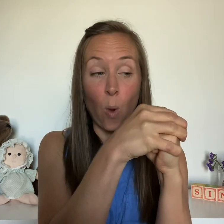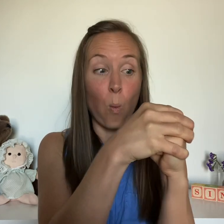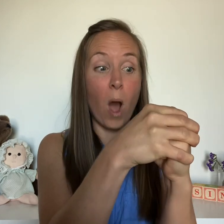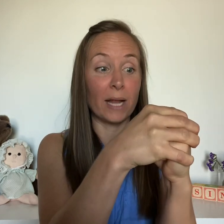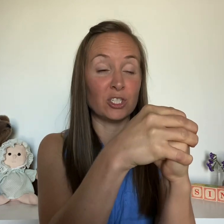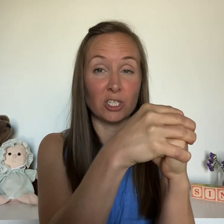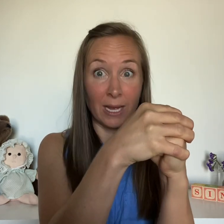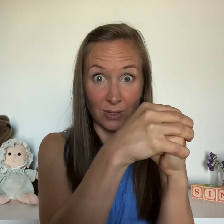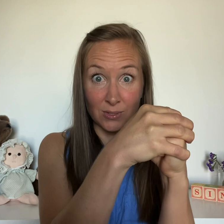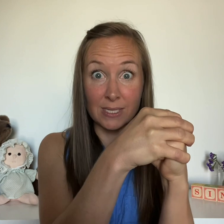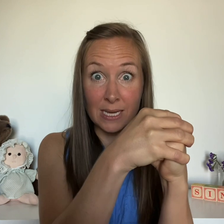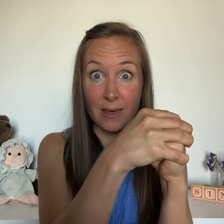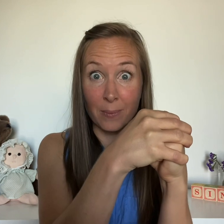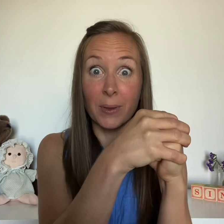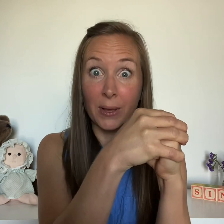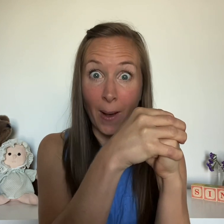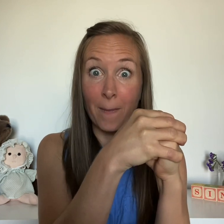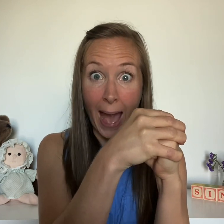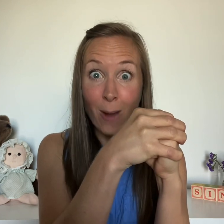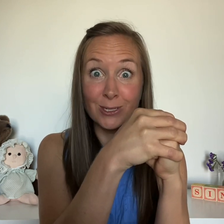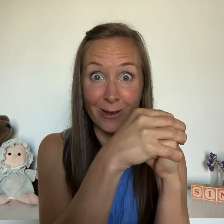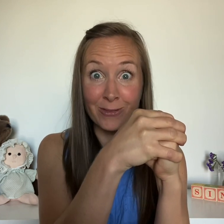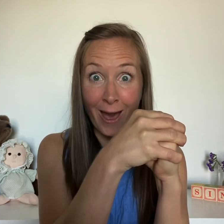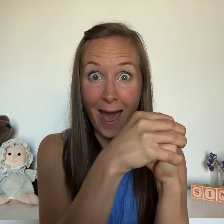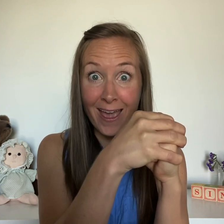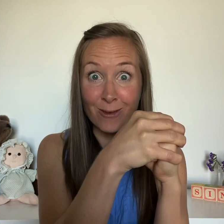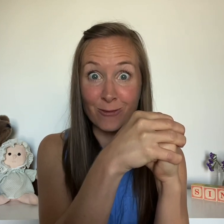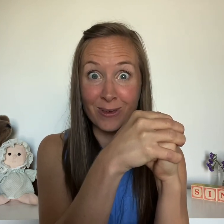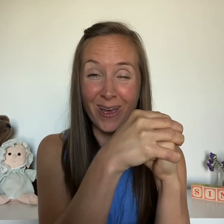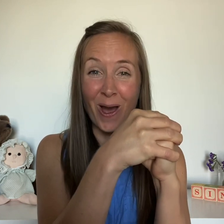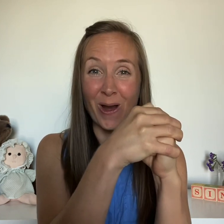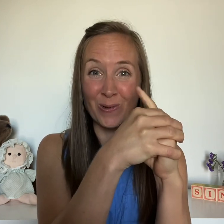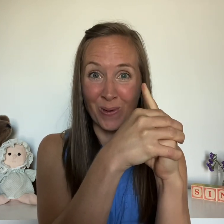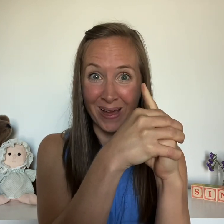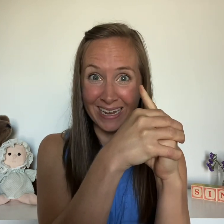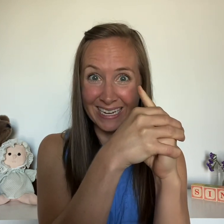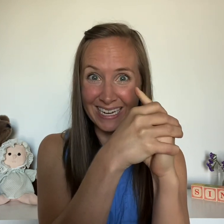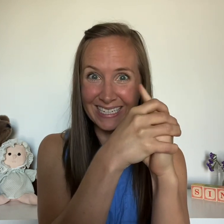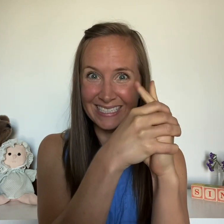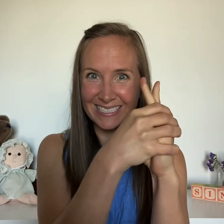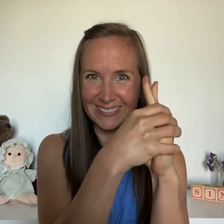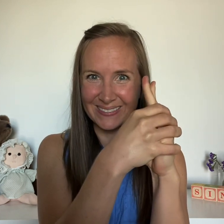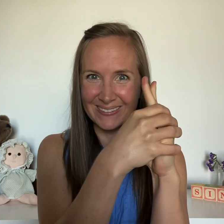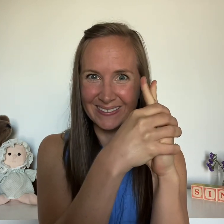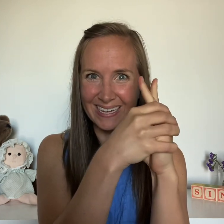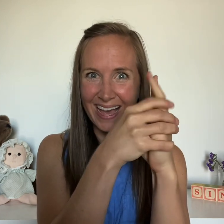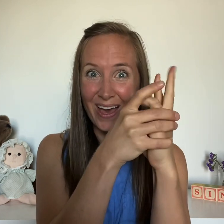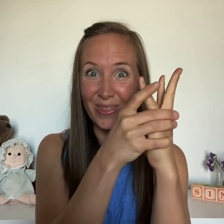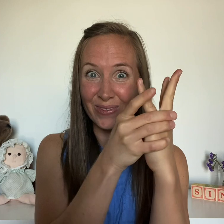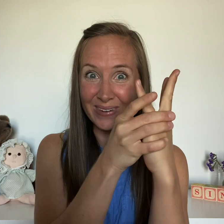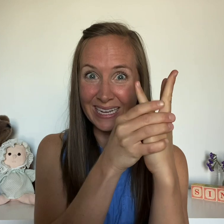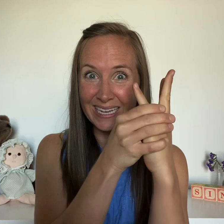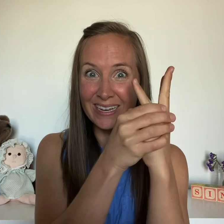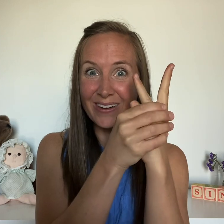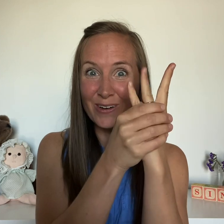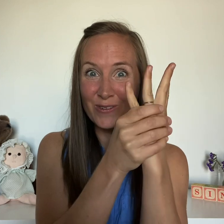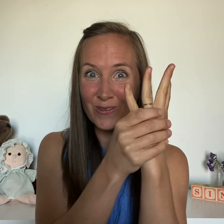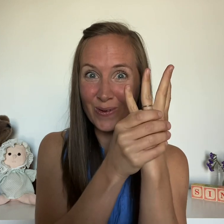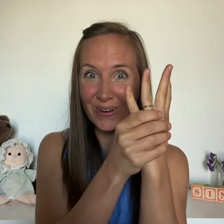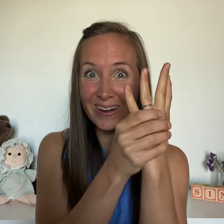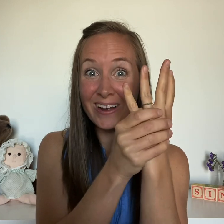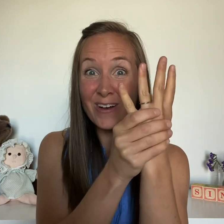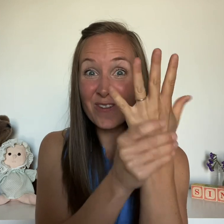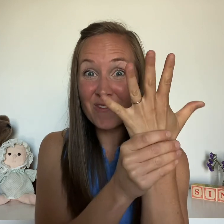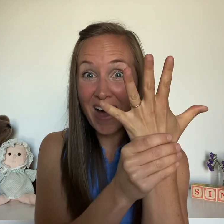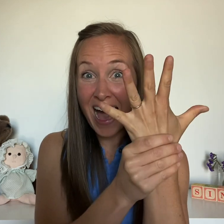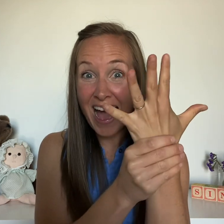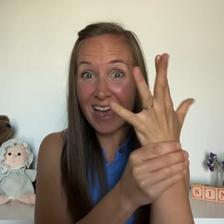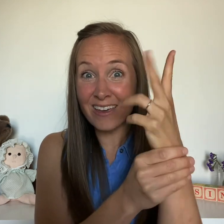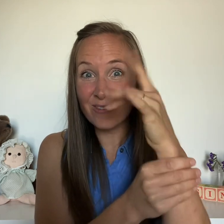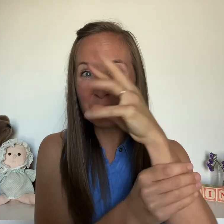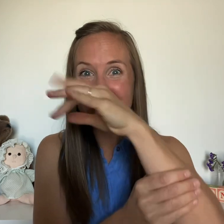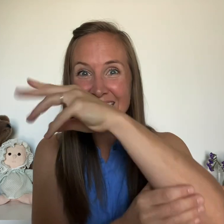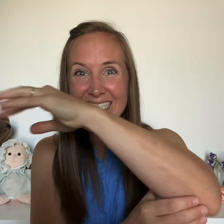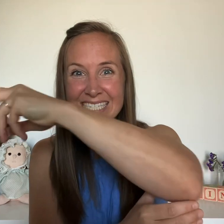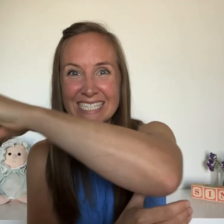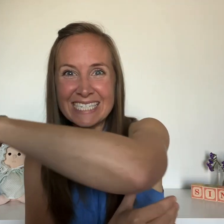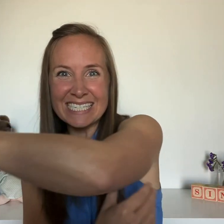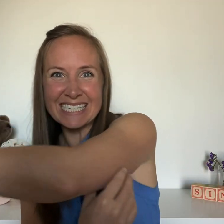Watch and you'll see them come out of the hive. One, two, three, four, five. Bzzzzzz.